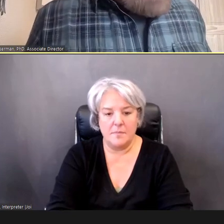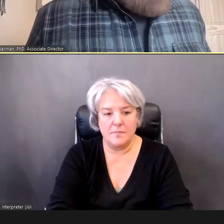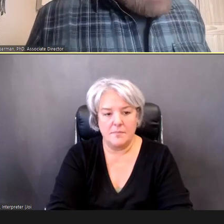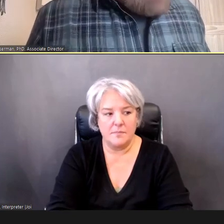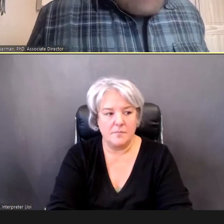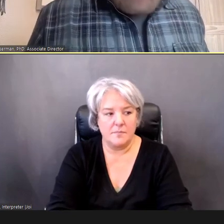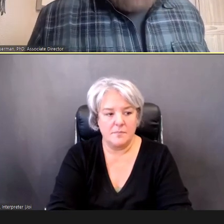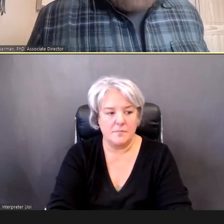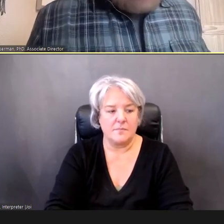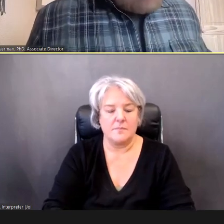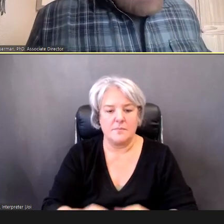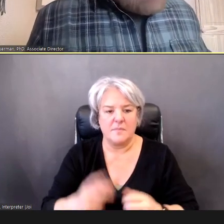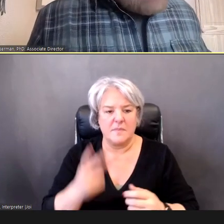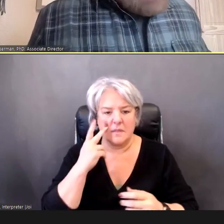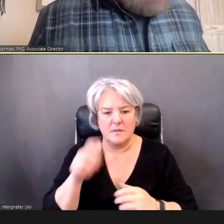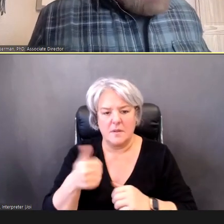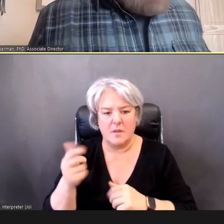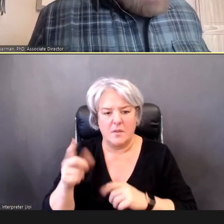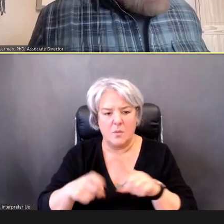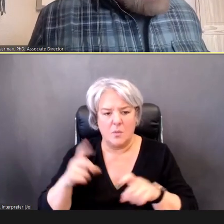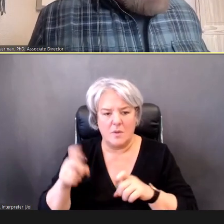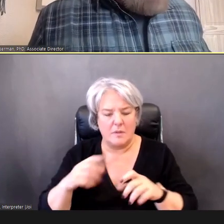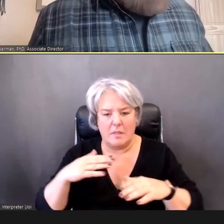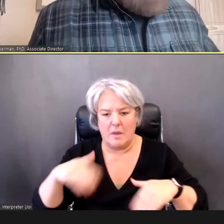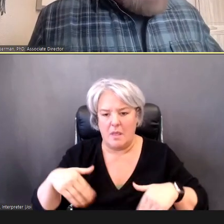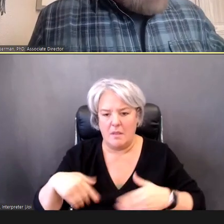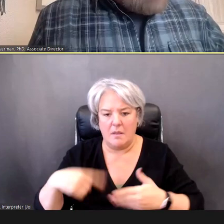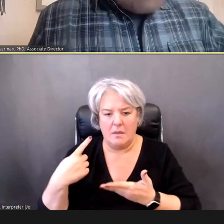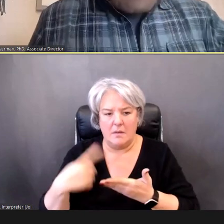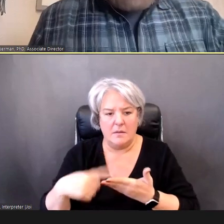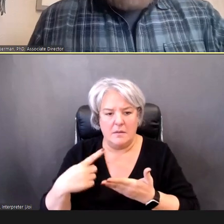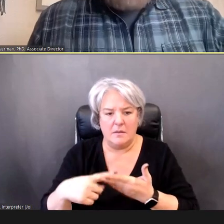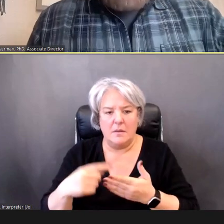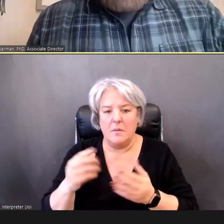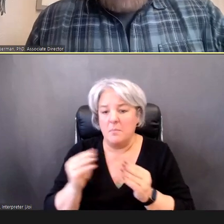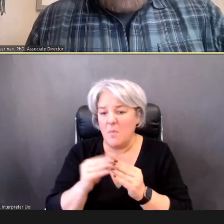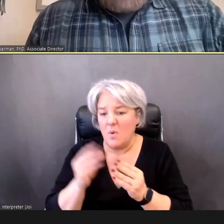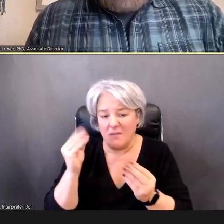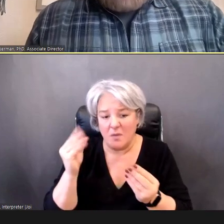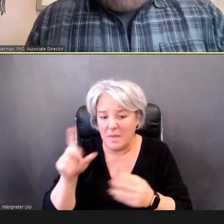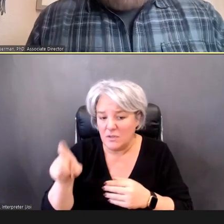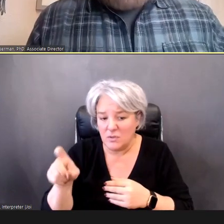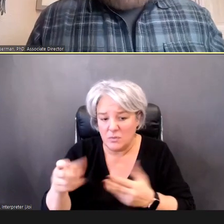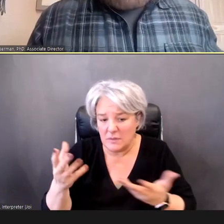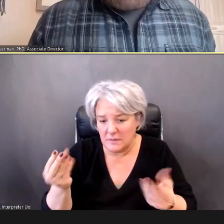would like some information about.